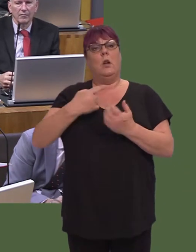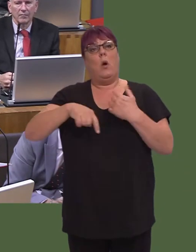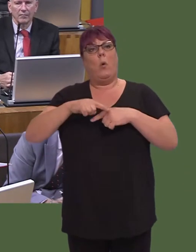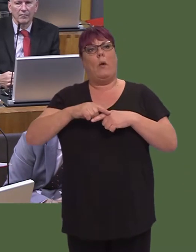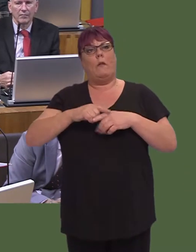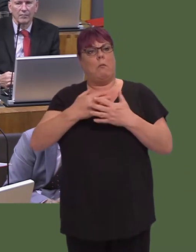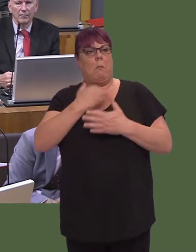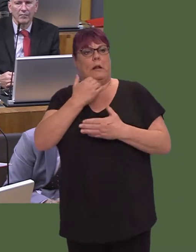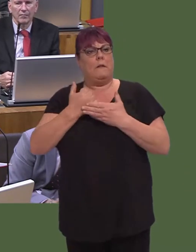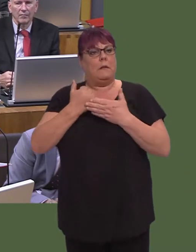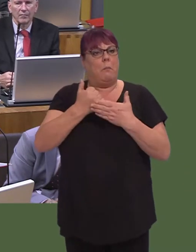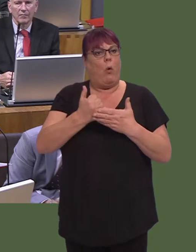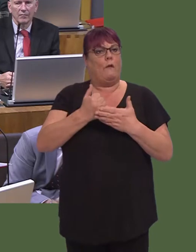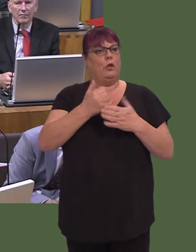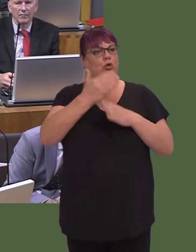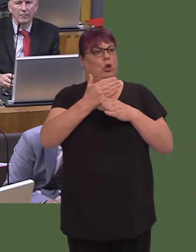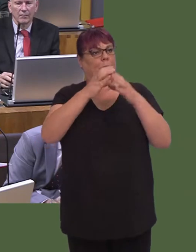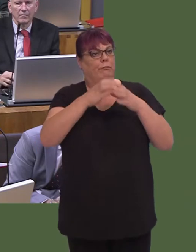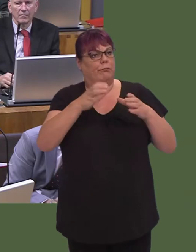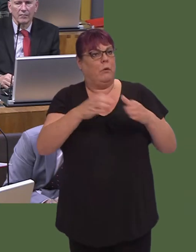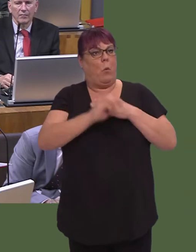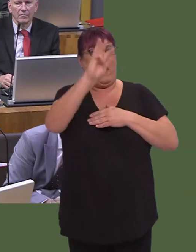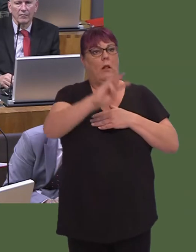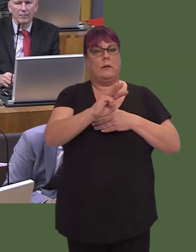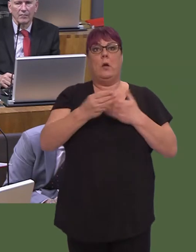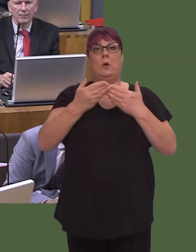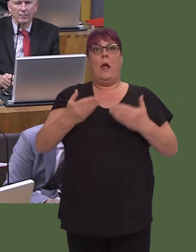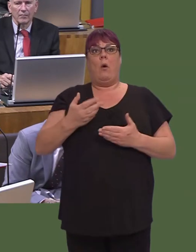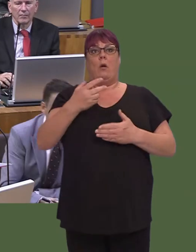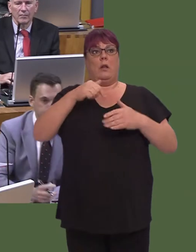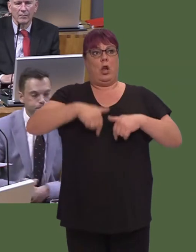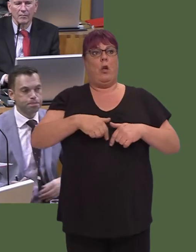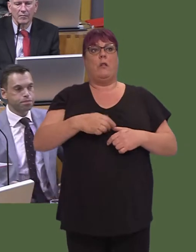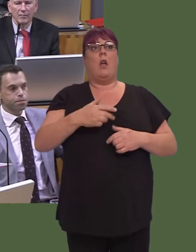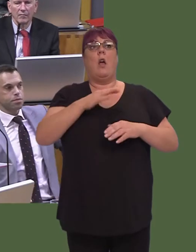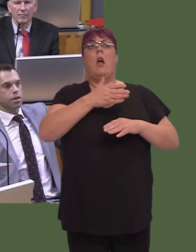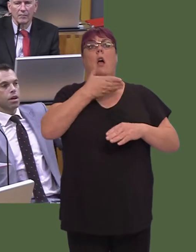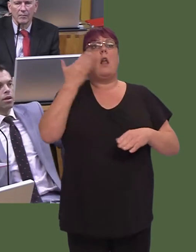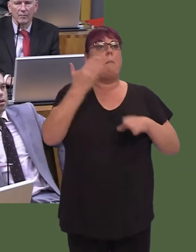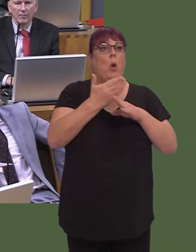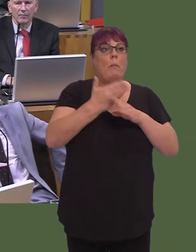bring jobs into Wales, and today we celebrate the fact that unemployment is 3.3 per cent. It is below the UK average.